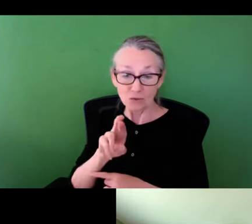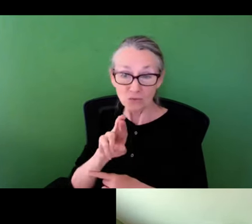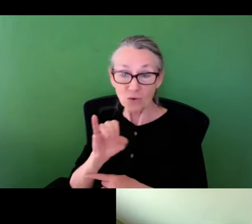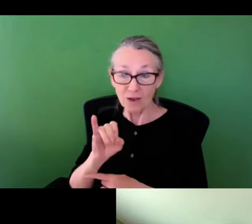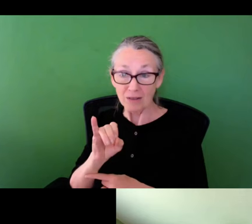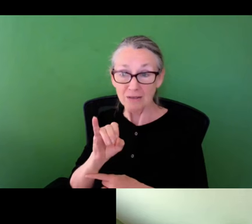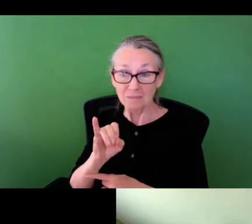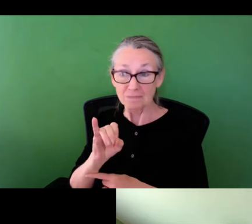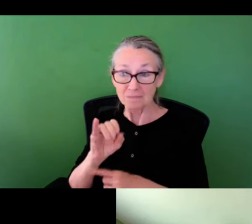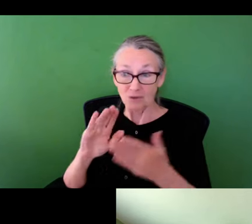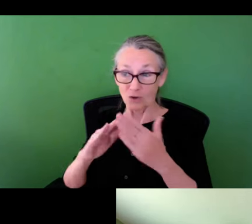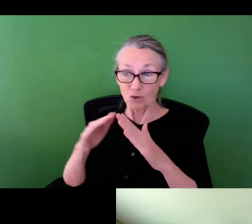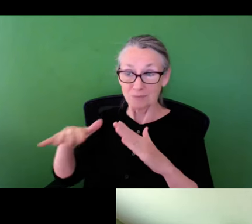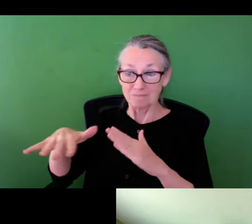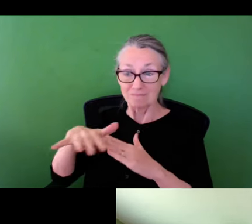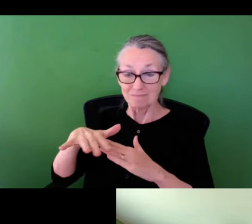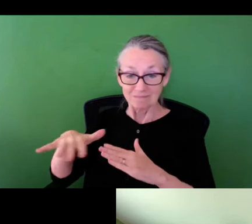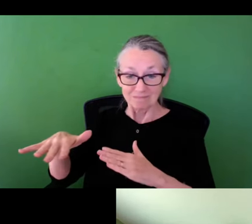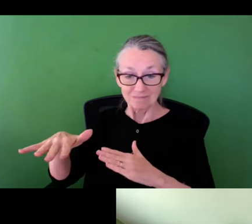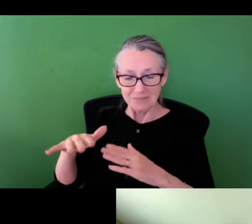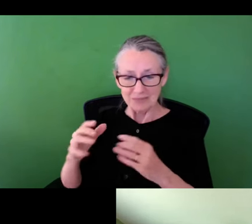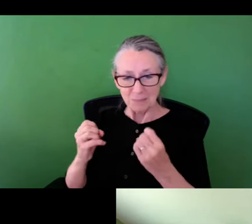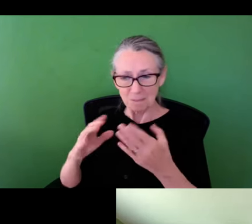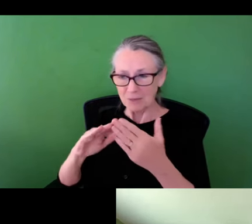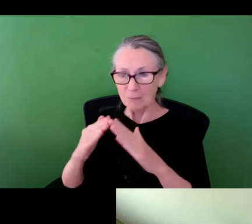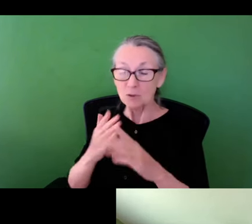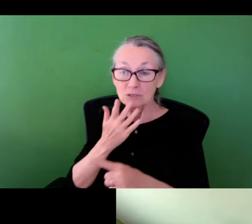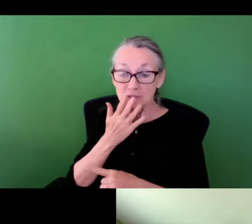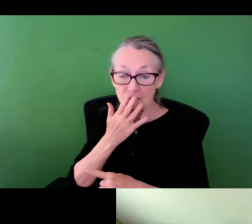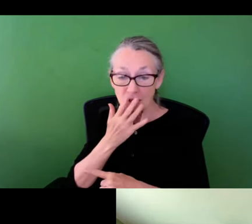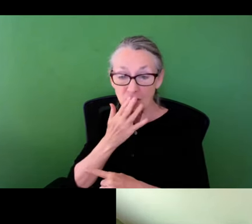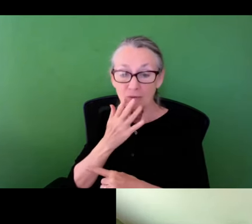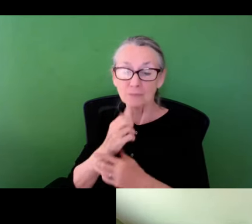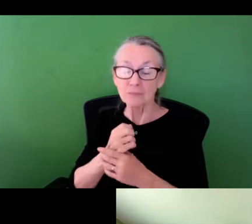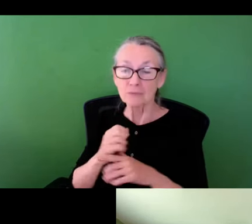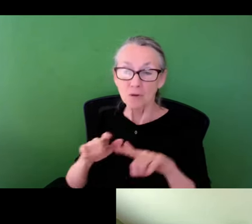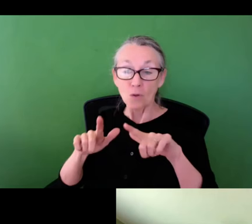and marginalized communities? Many neighborhoods in Rhode Island's urban core